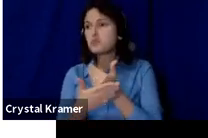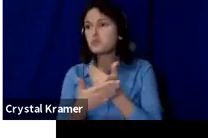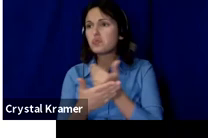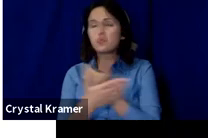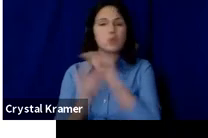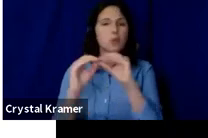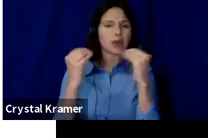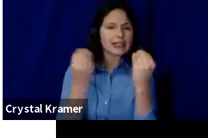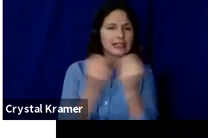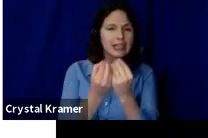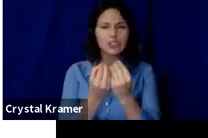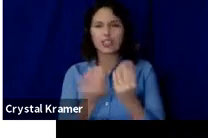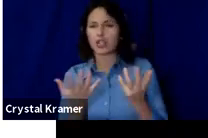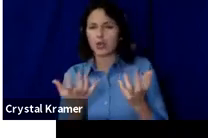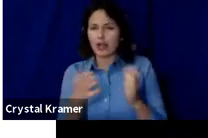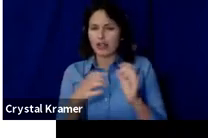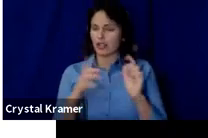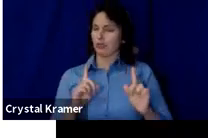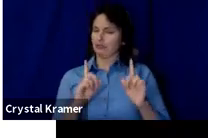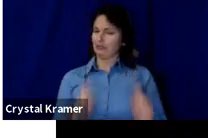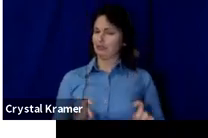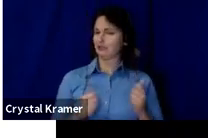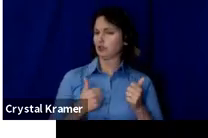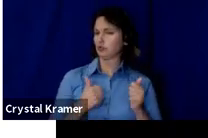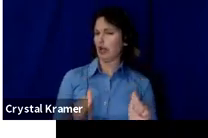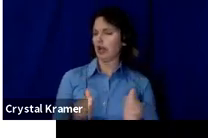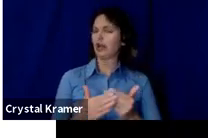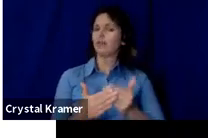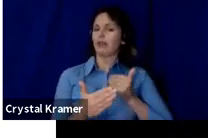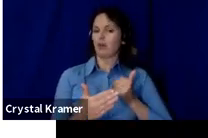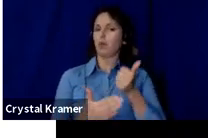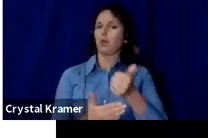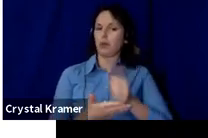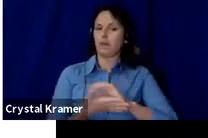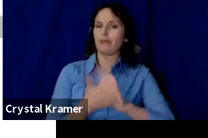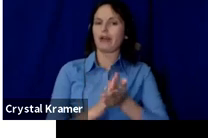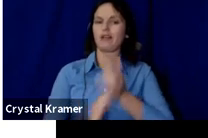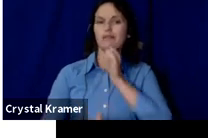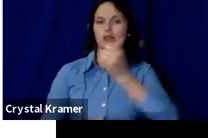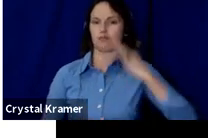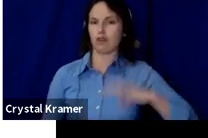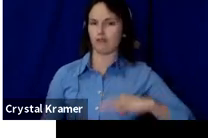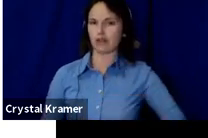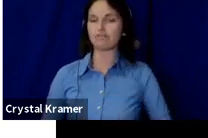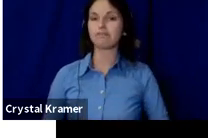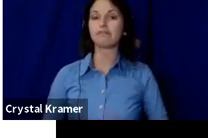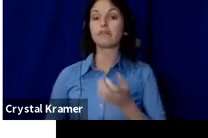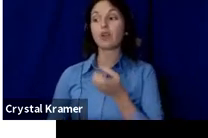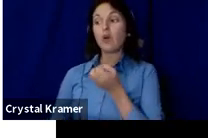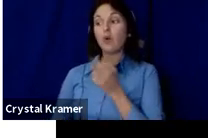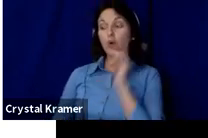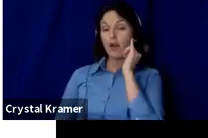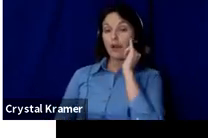if you want to pursue your own non‑profit status, or for‑profit enterprise that wants